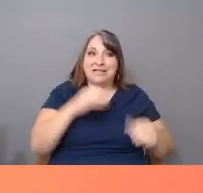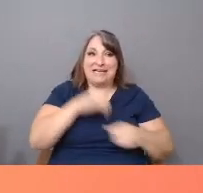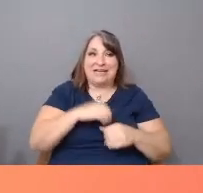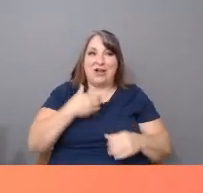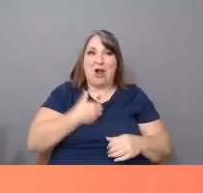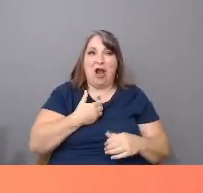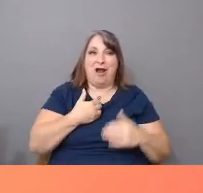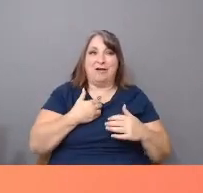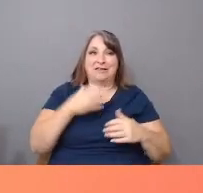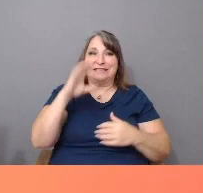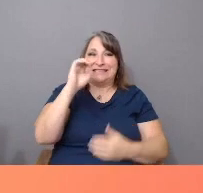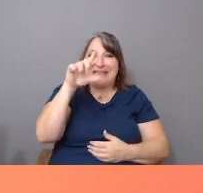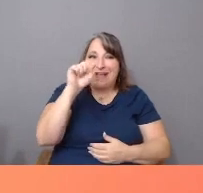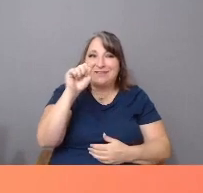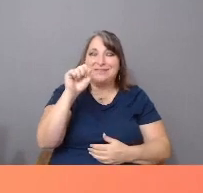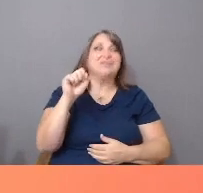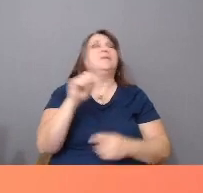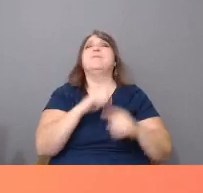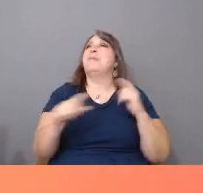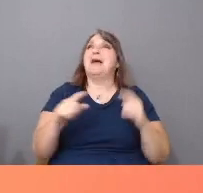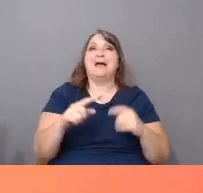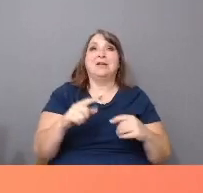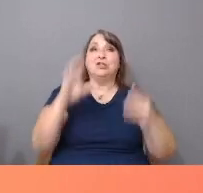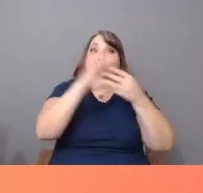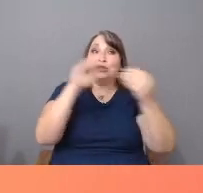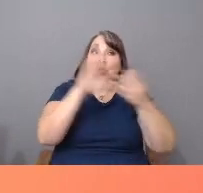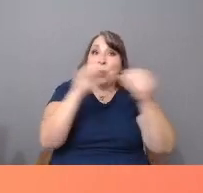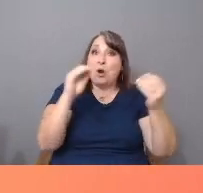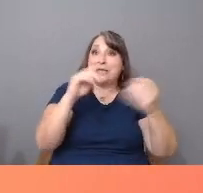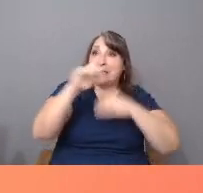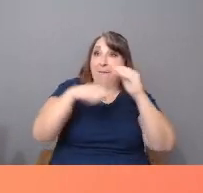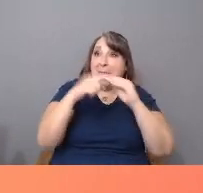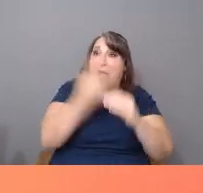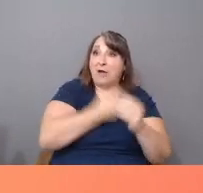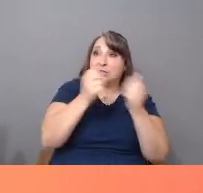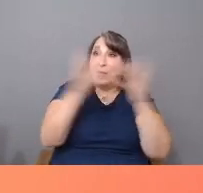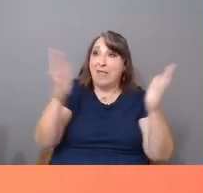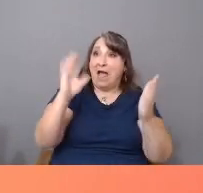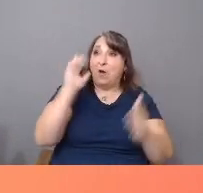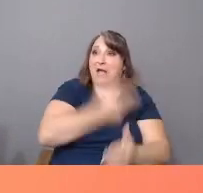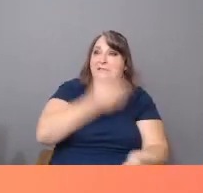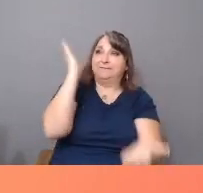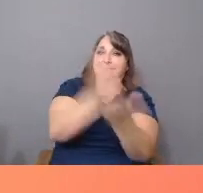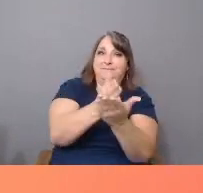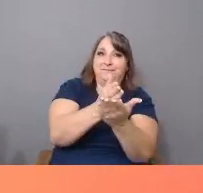But there should be no more stories about us without us. And since US BIPOC have been disproportionately